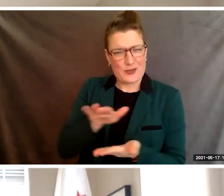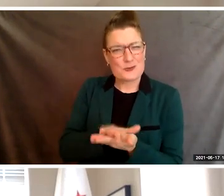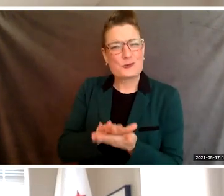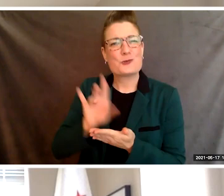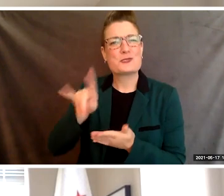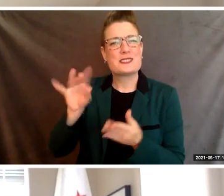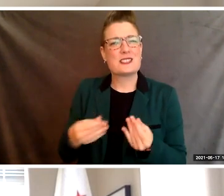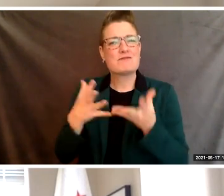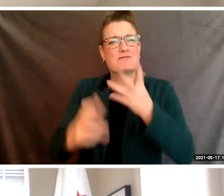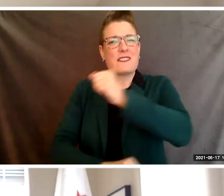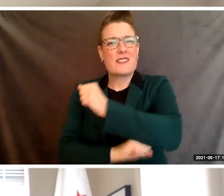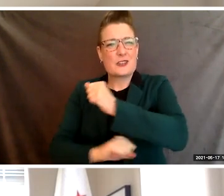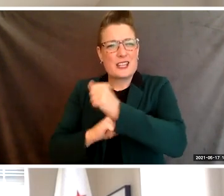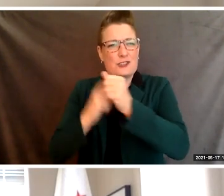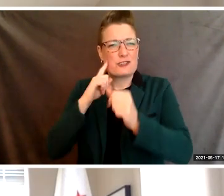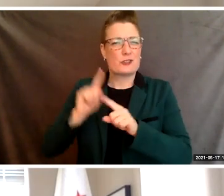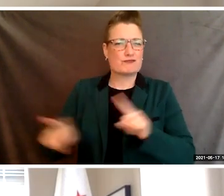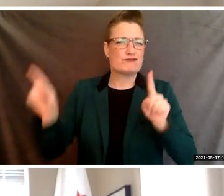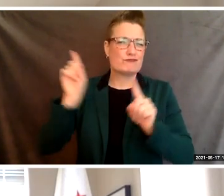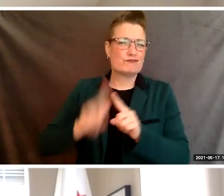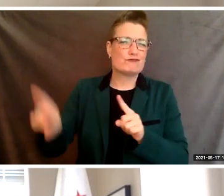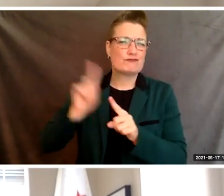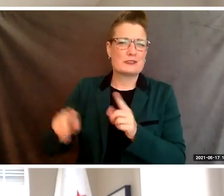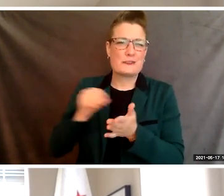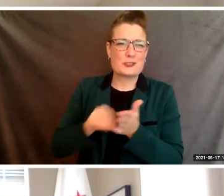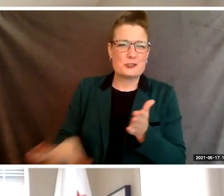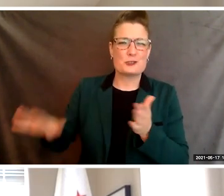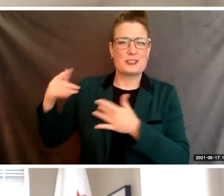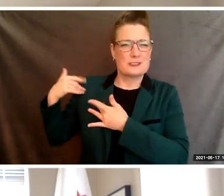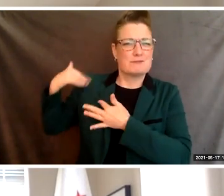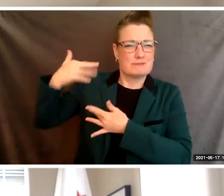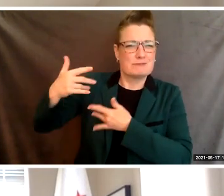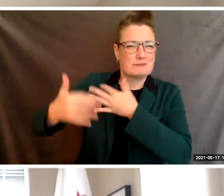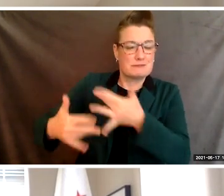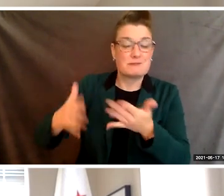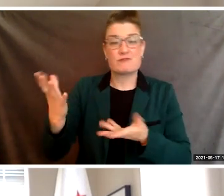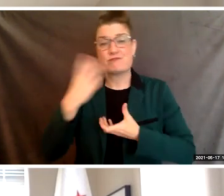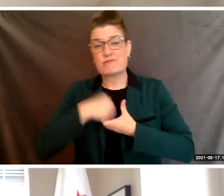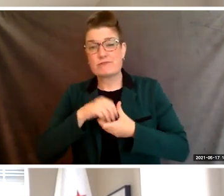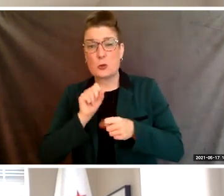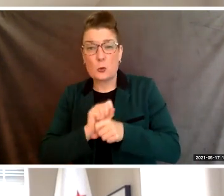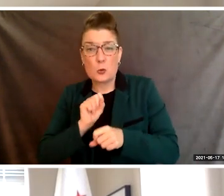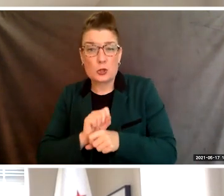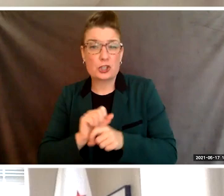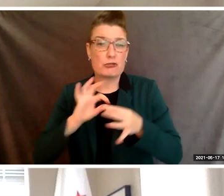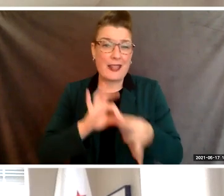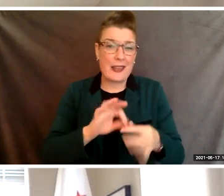for generations of students to gain workforce trainings, certificate, and degree programs,